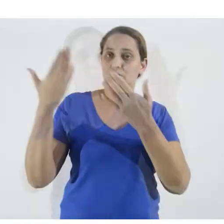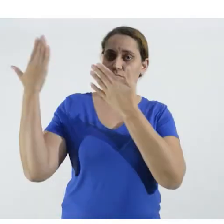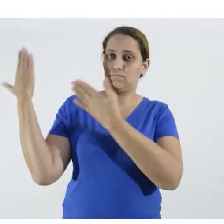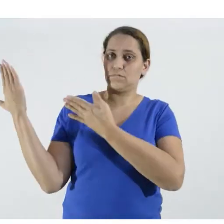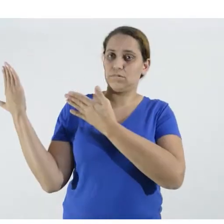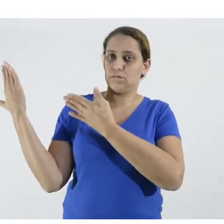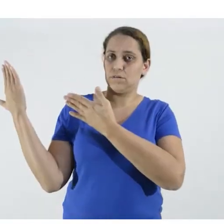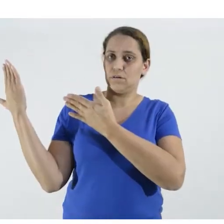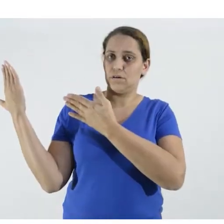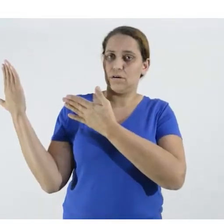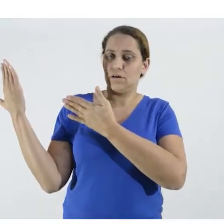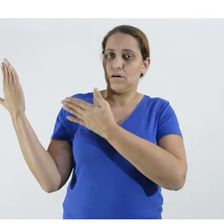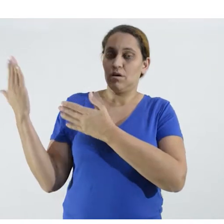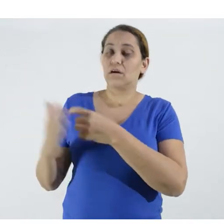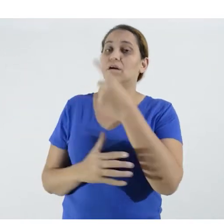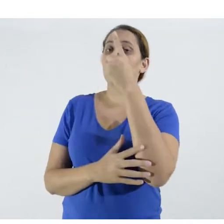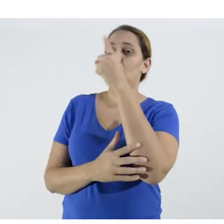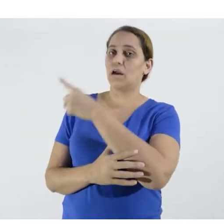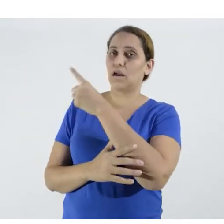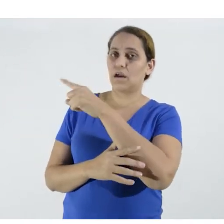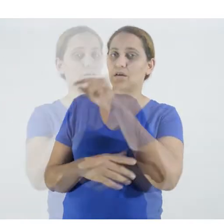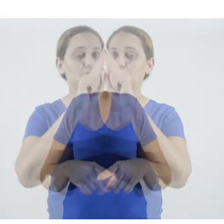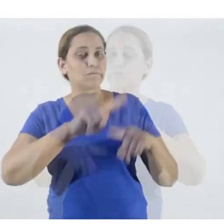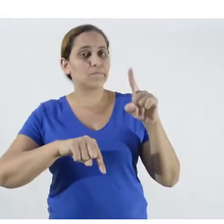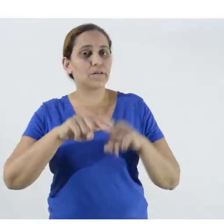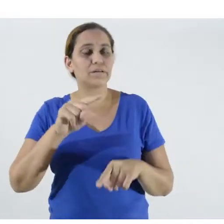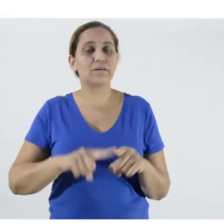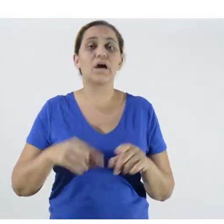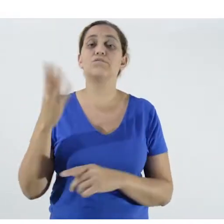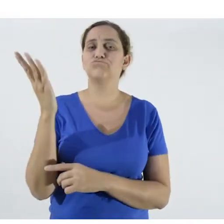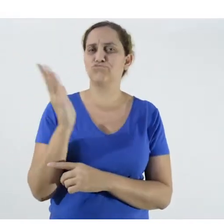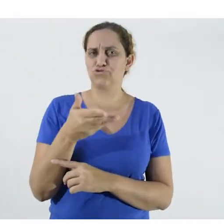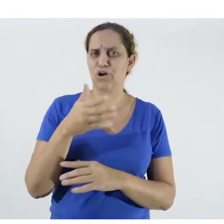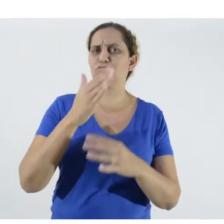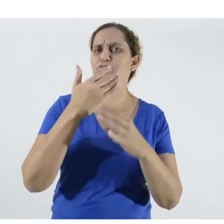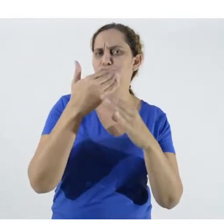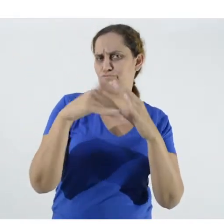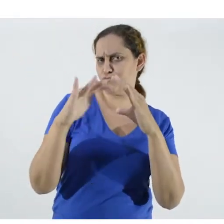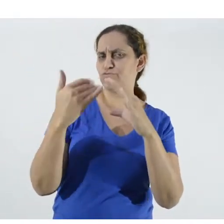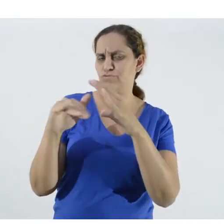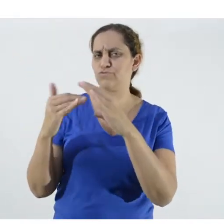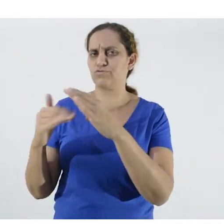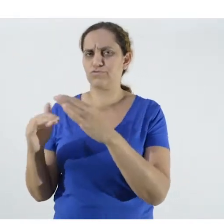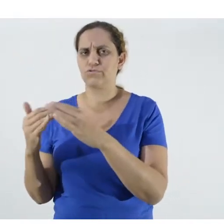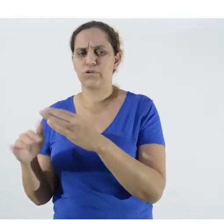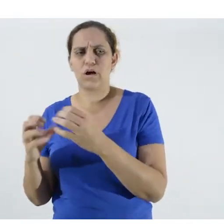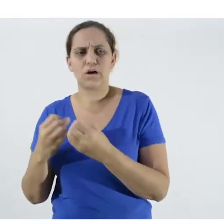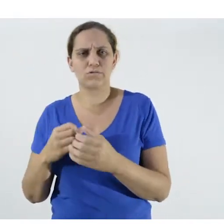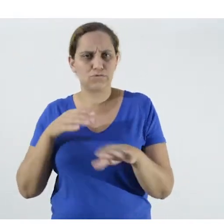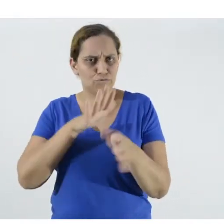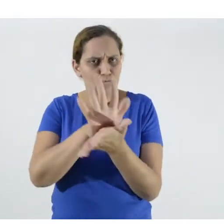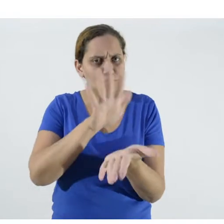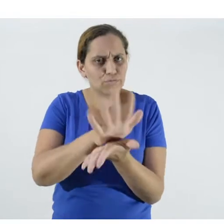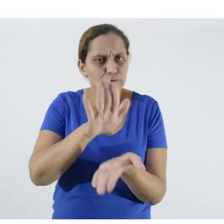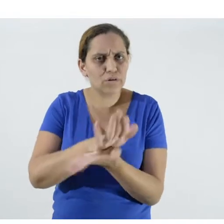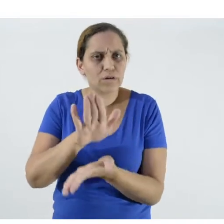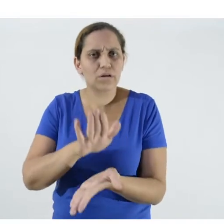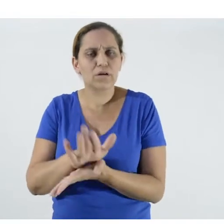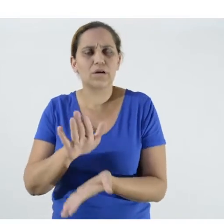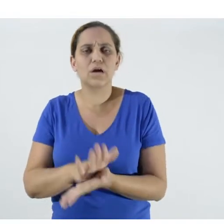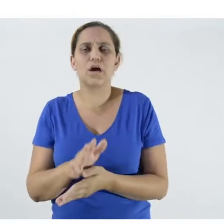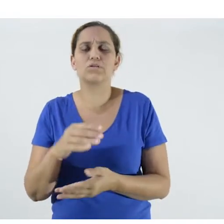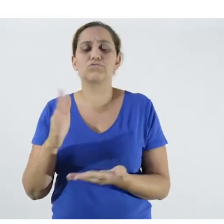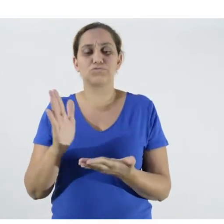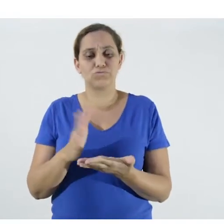has already been published and was later released as a book